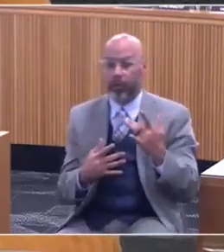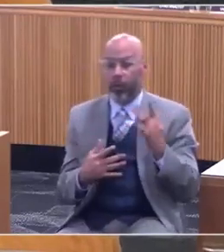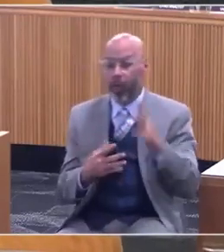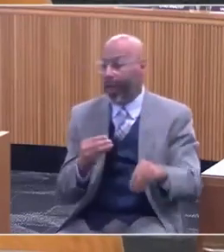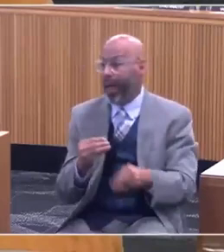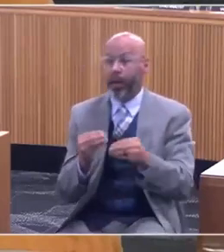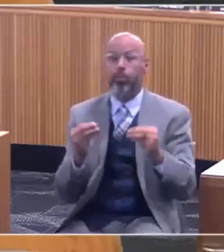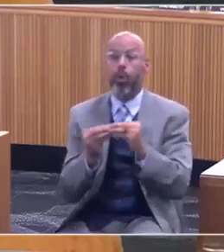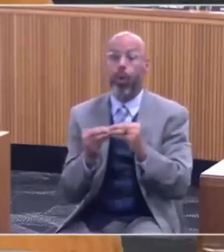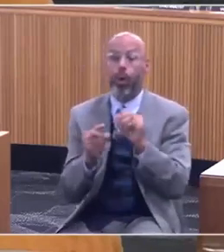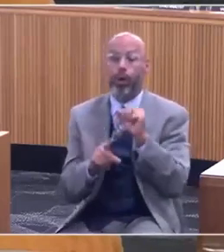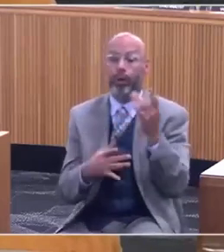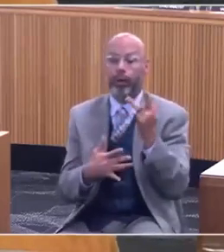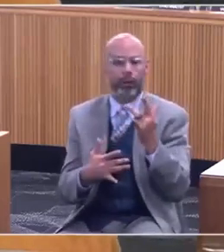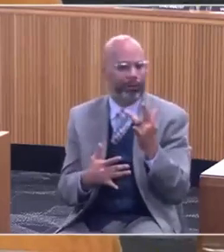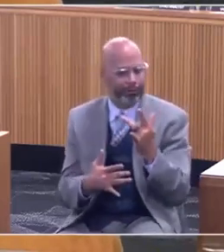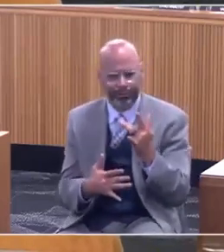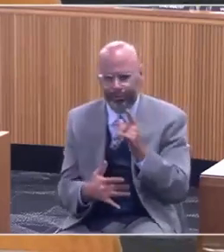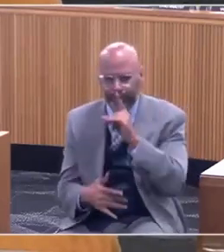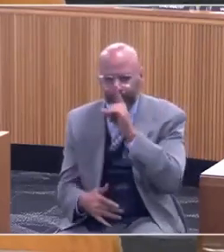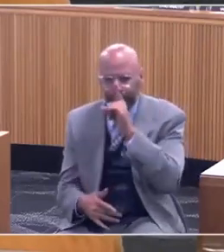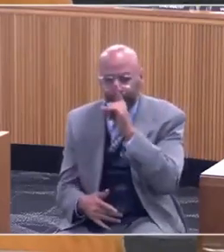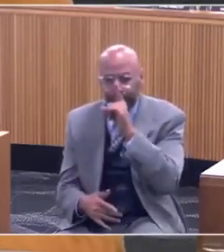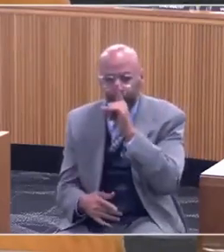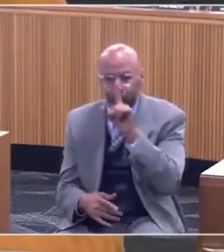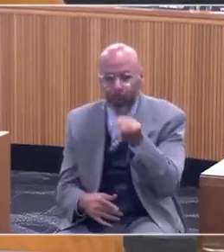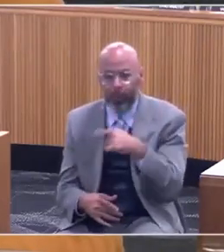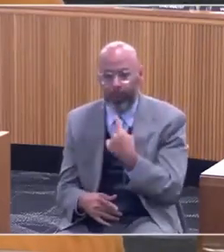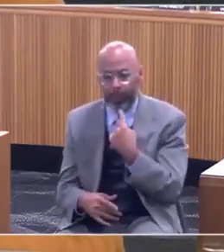It simply says that the criteria that we use